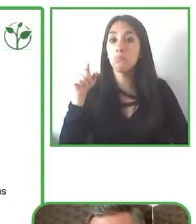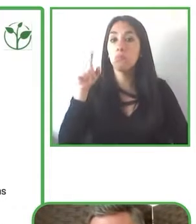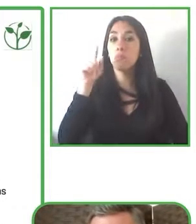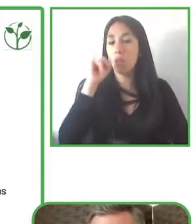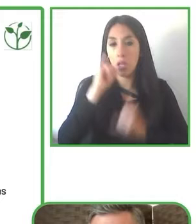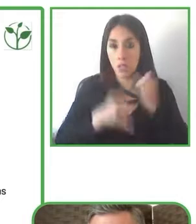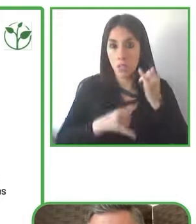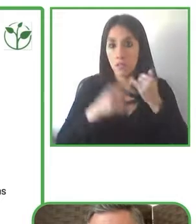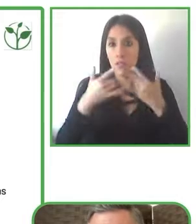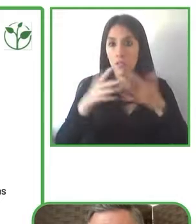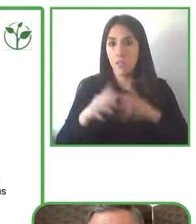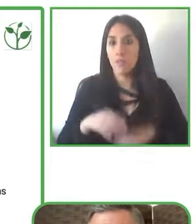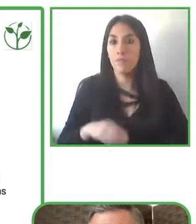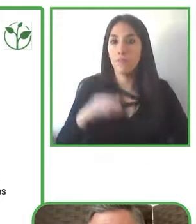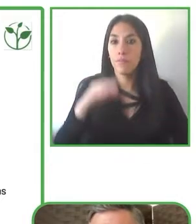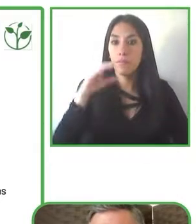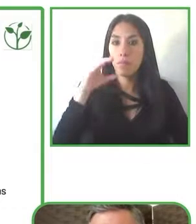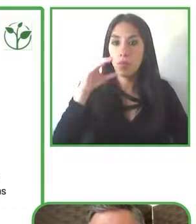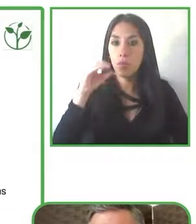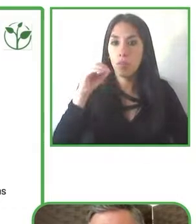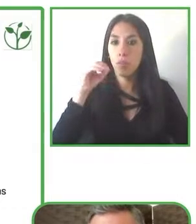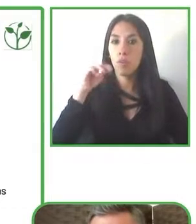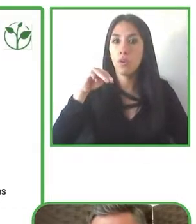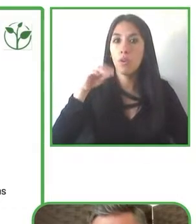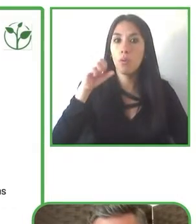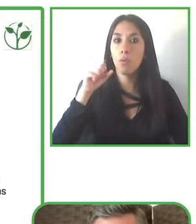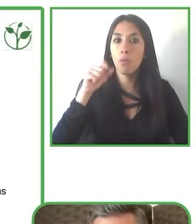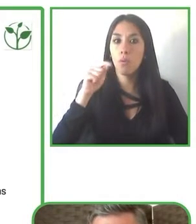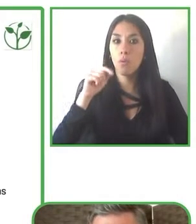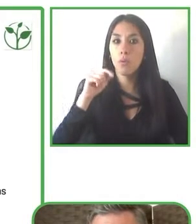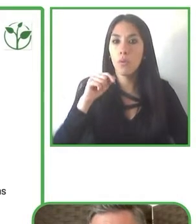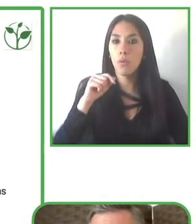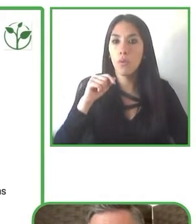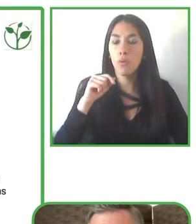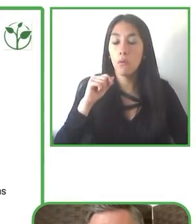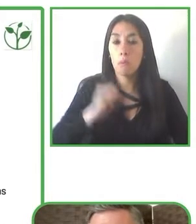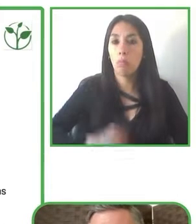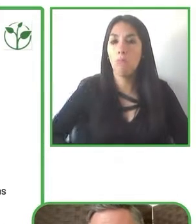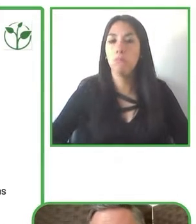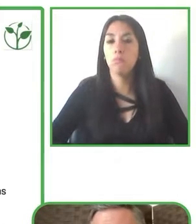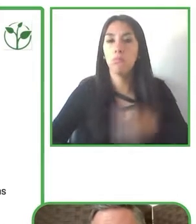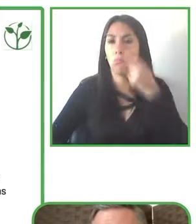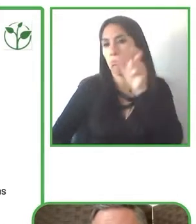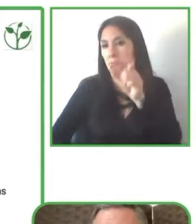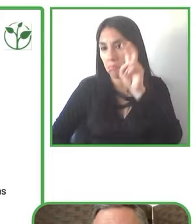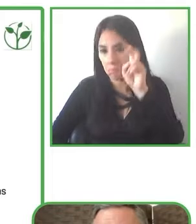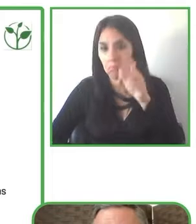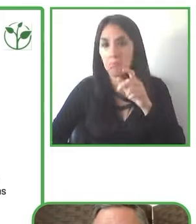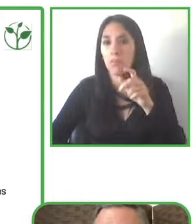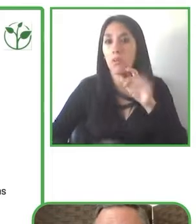disabilities and have also made sure that their